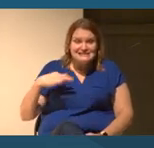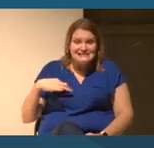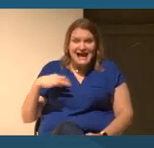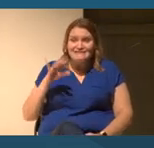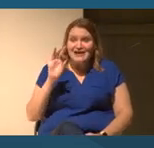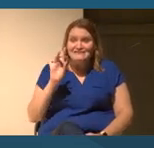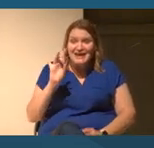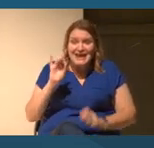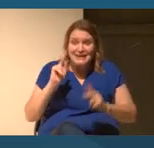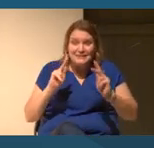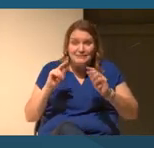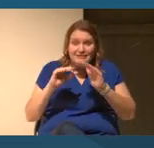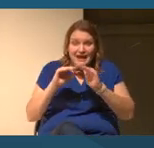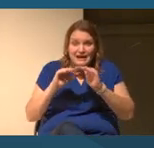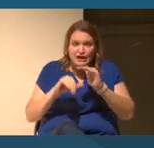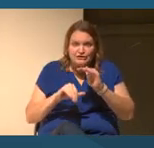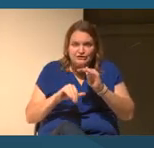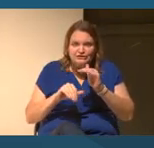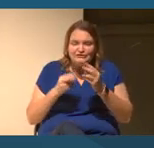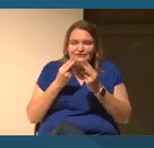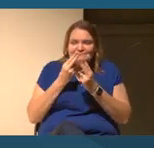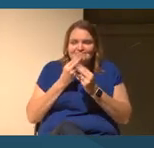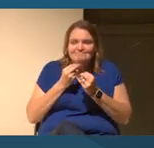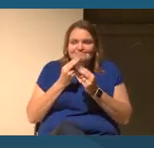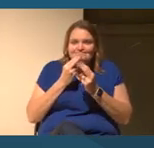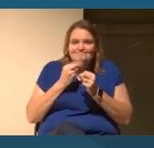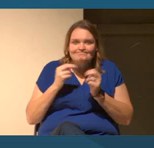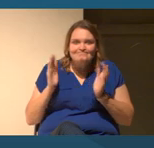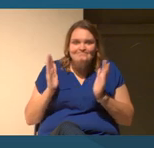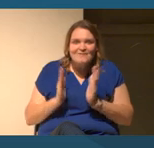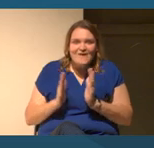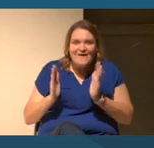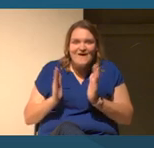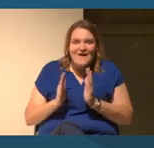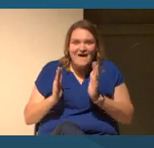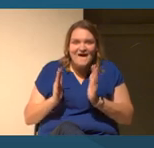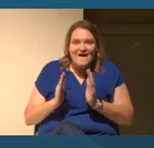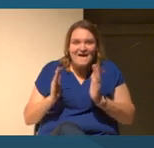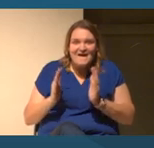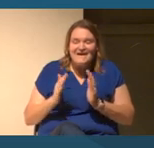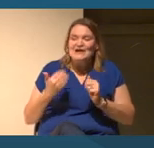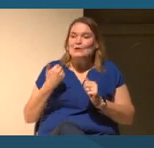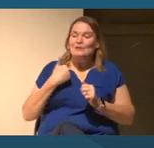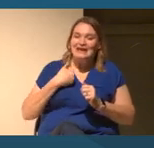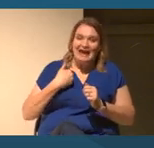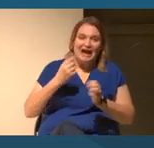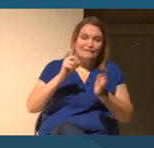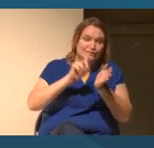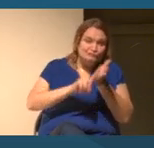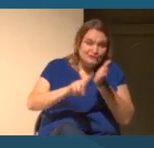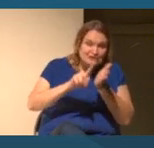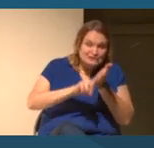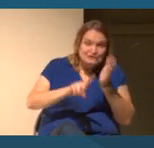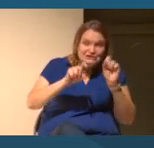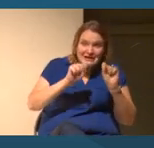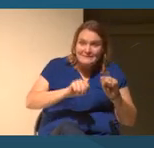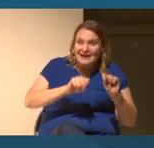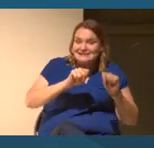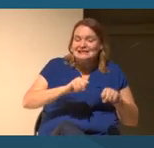We need to remember that. We have this incredible resource base, we have a research capacity, we have a multidisciplinary